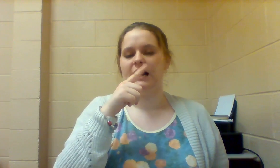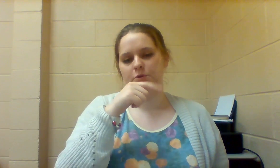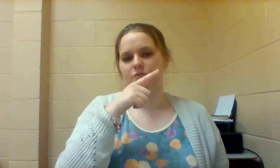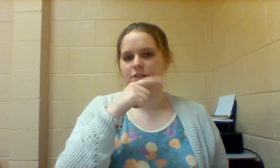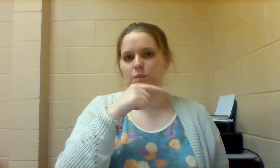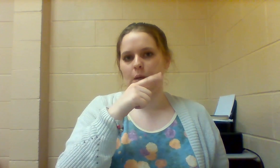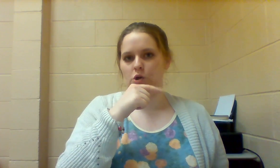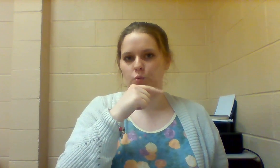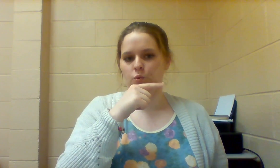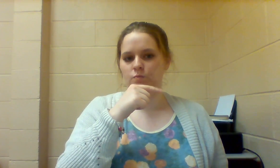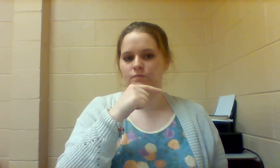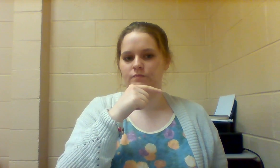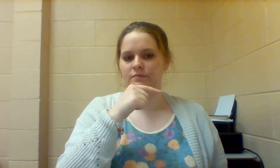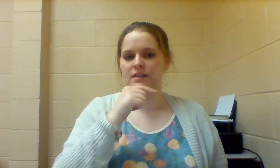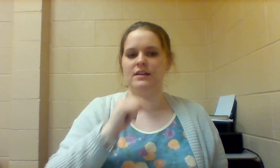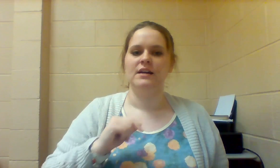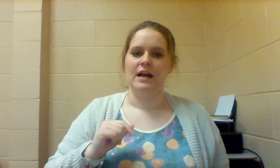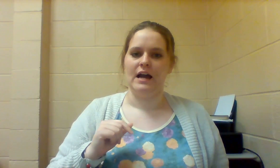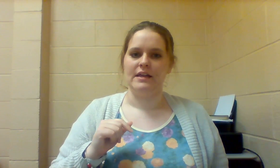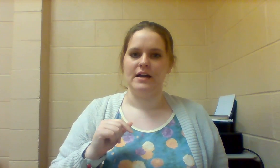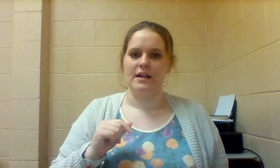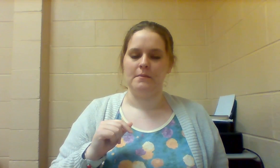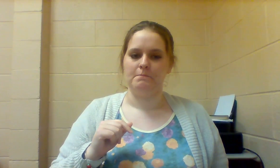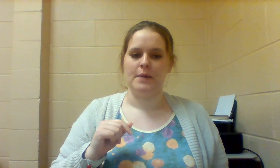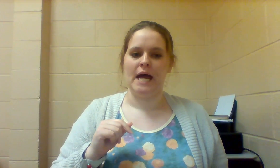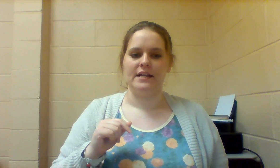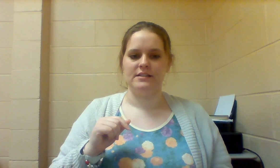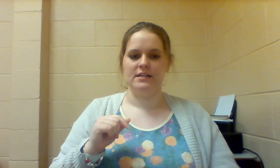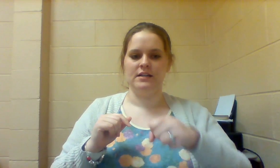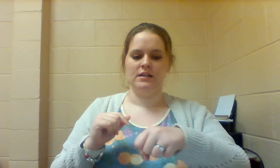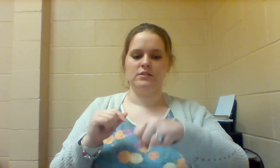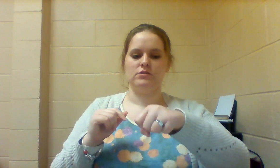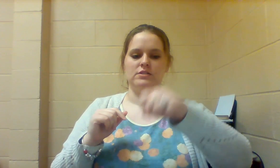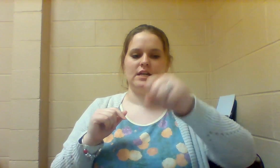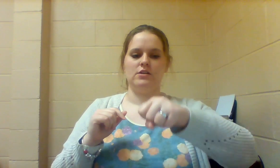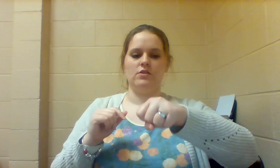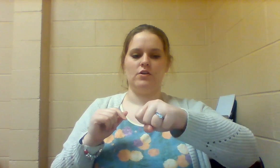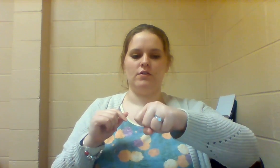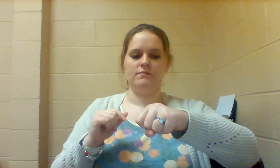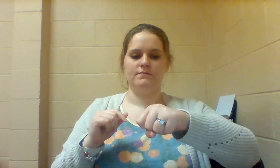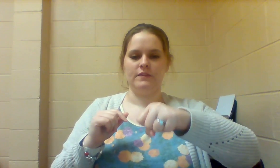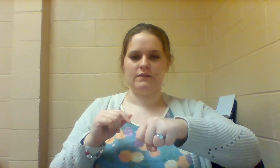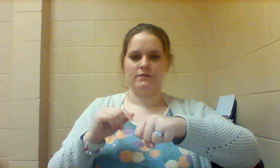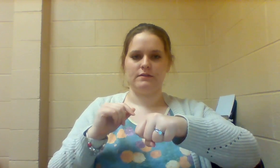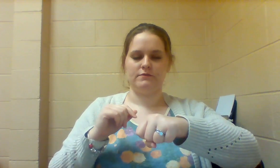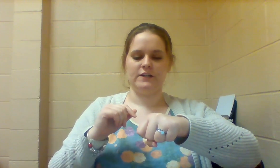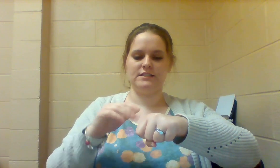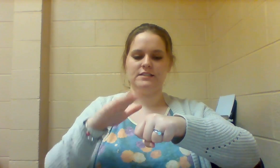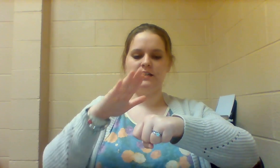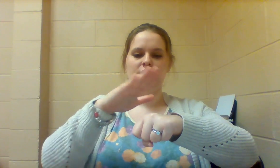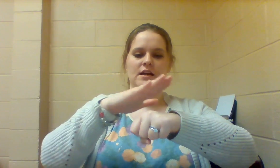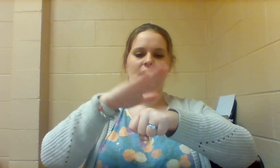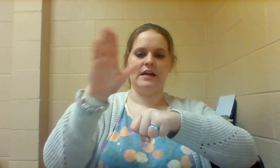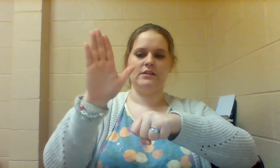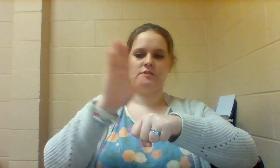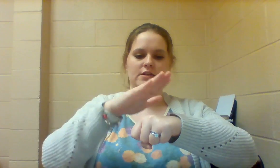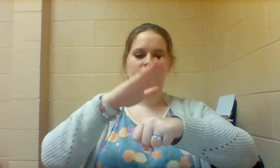I prefer this way, WHO And then PET so you take your fist and you take your